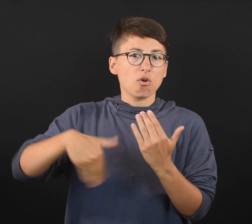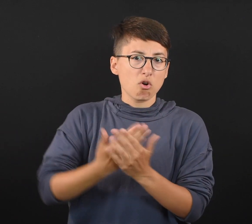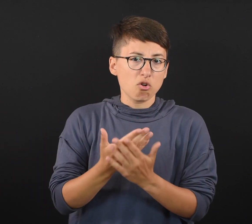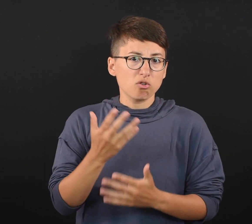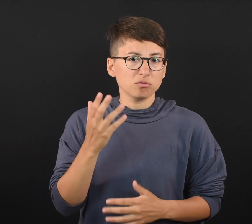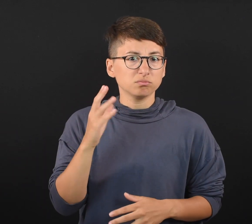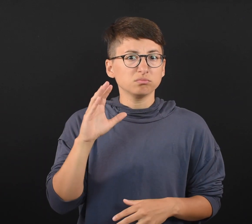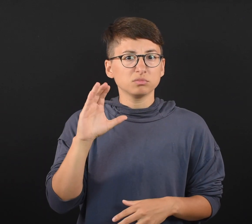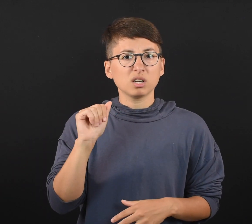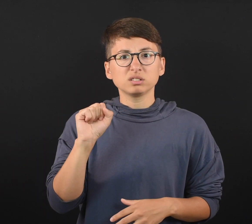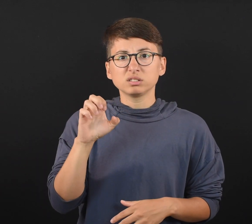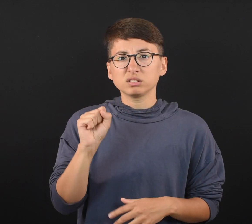says Dr. Cooper.